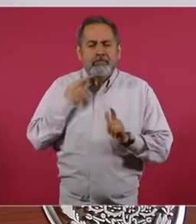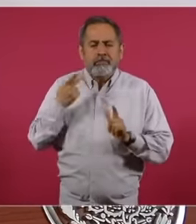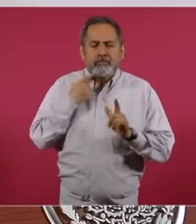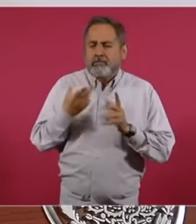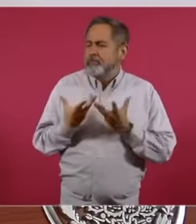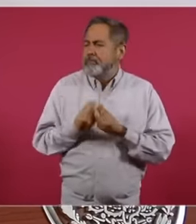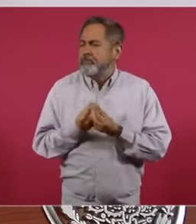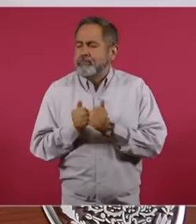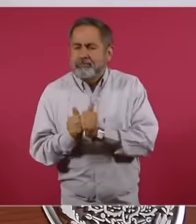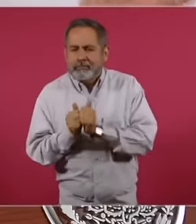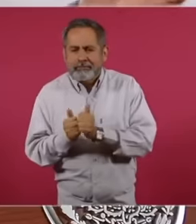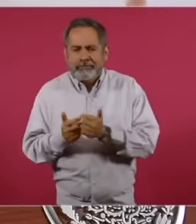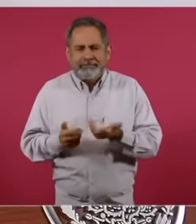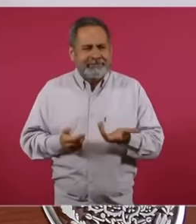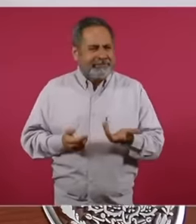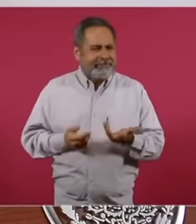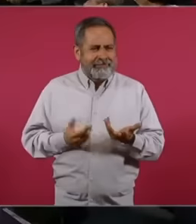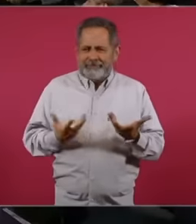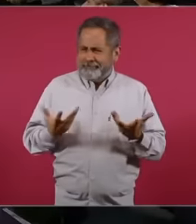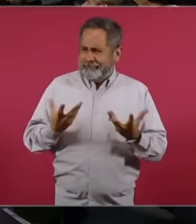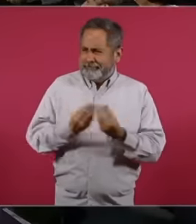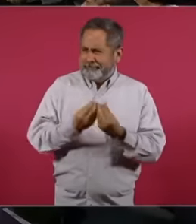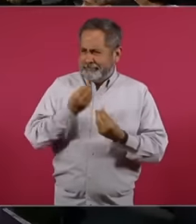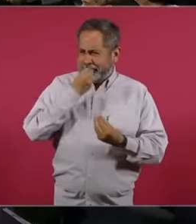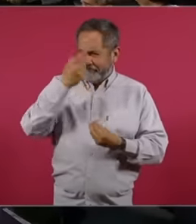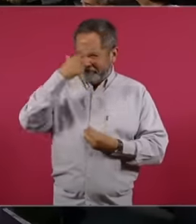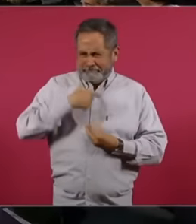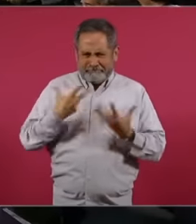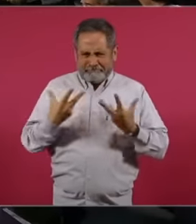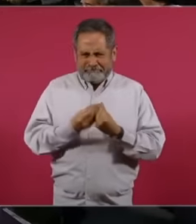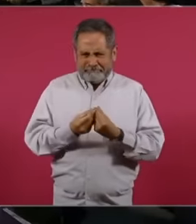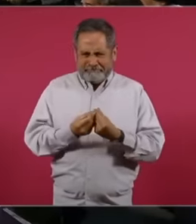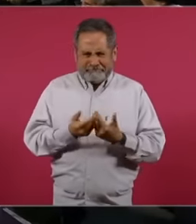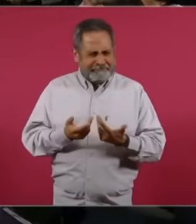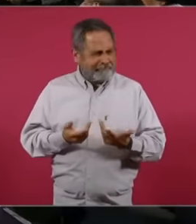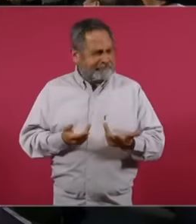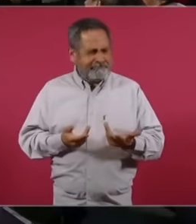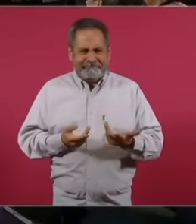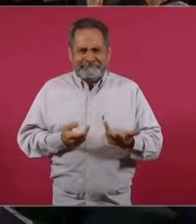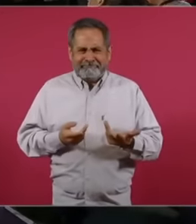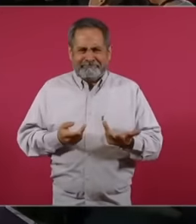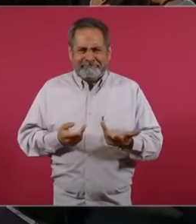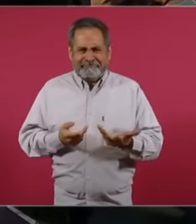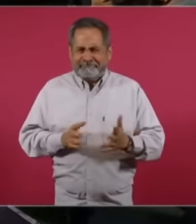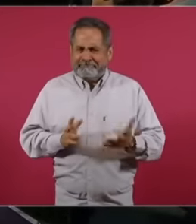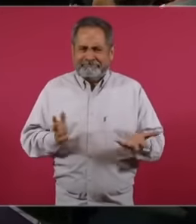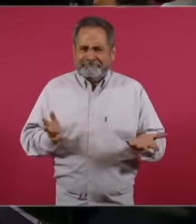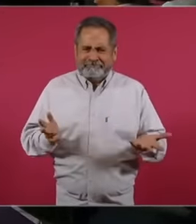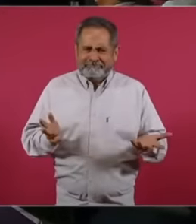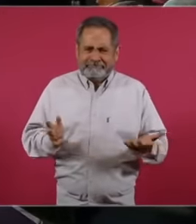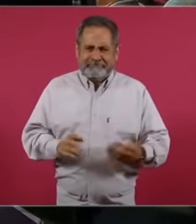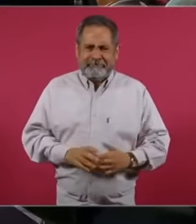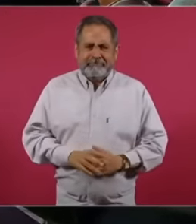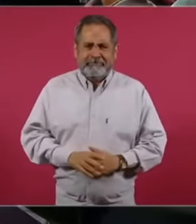Senan party